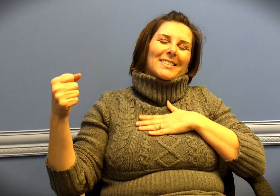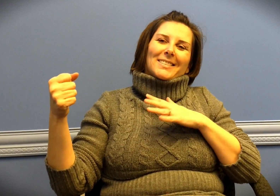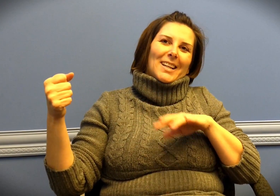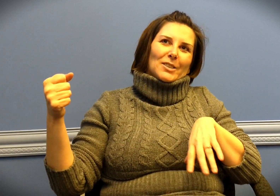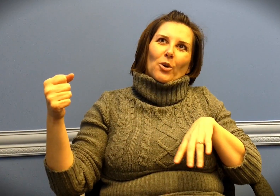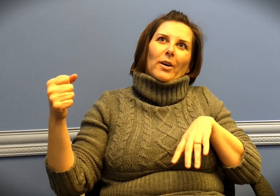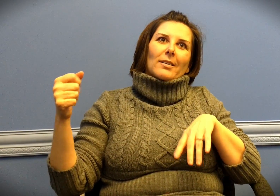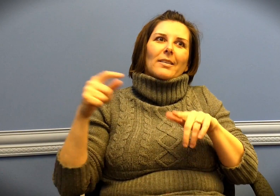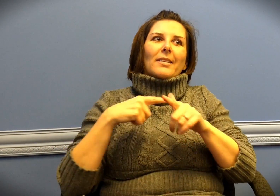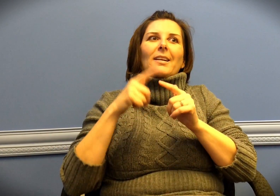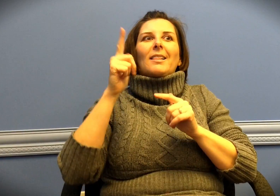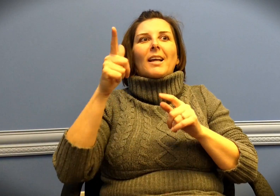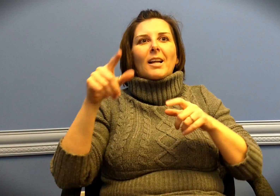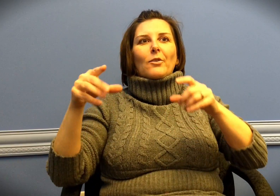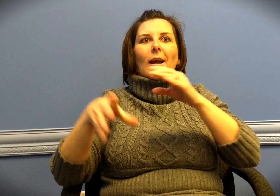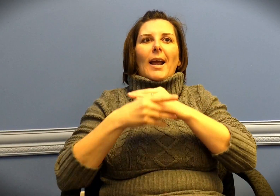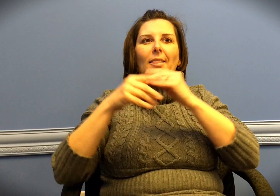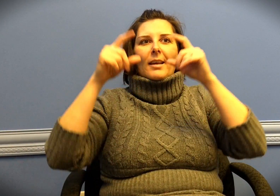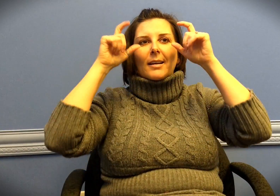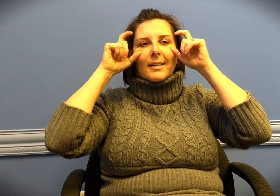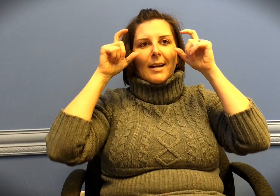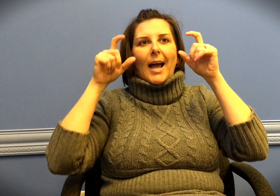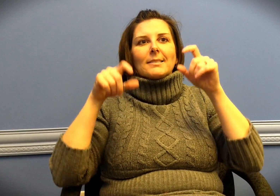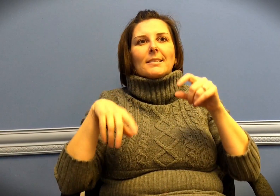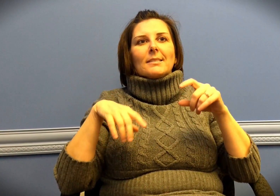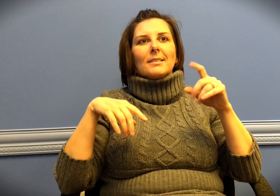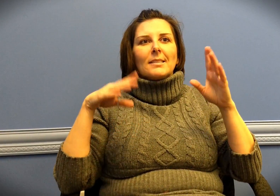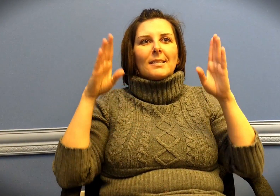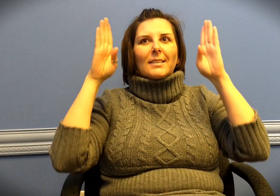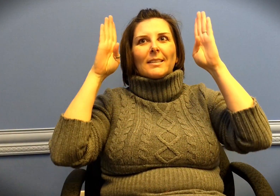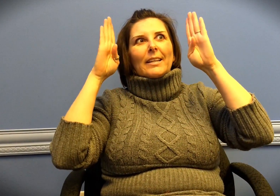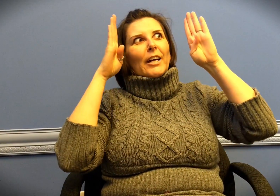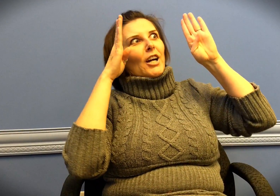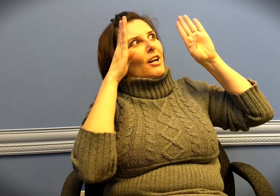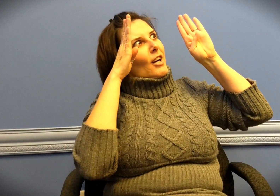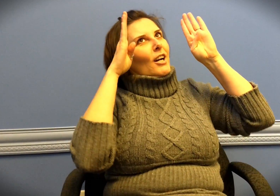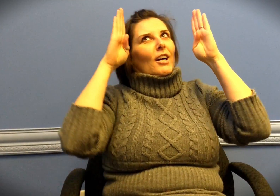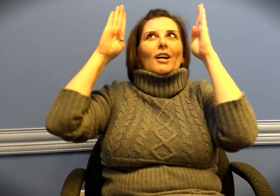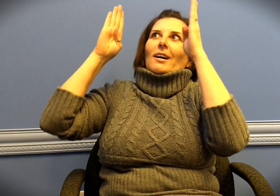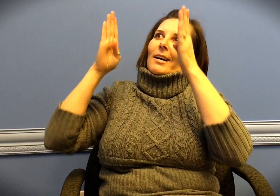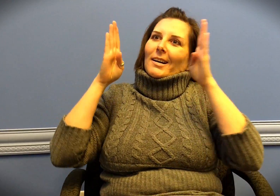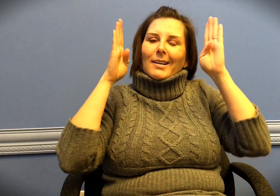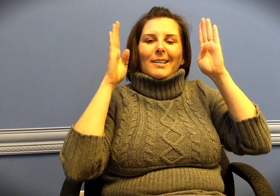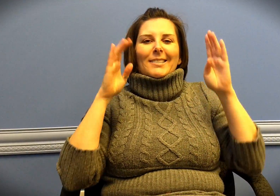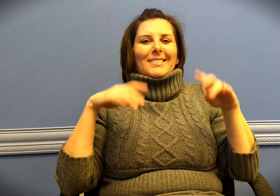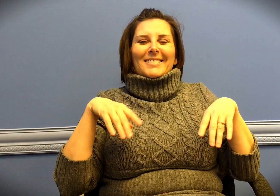That was not enjoyable. Then they added the glasses which were kind of awkward and clunky.